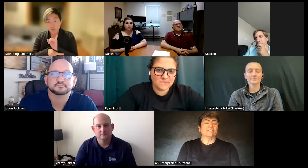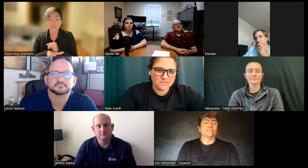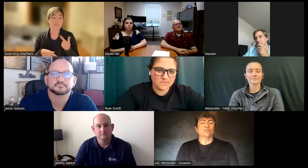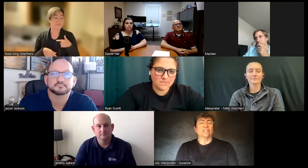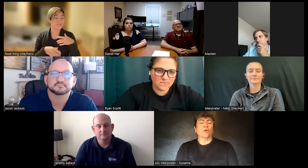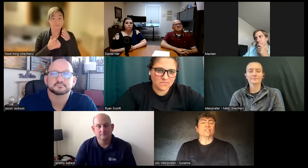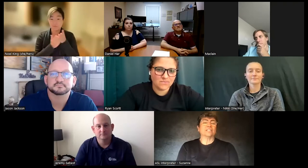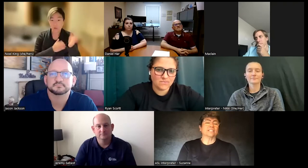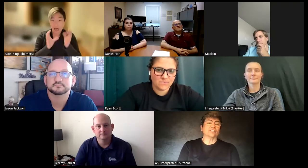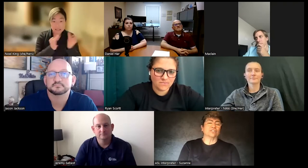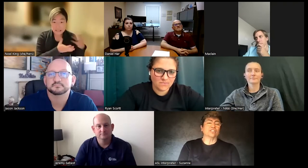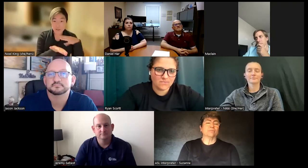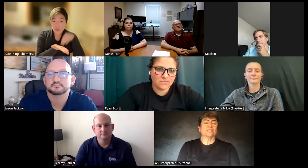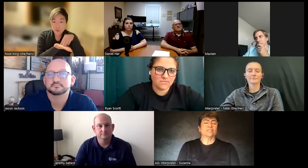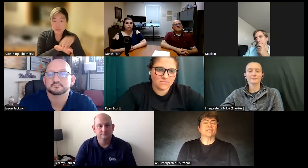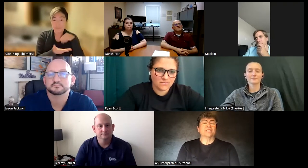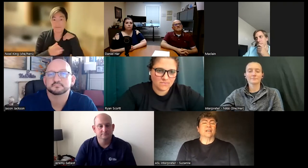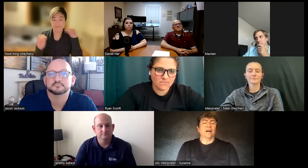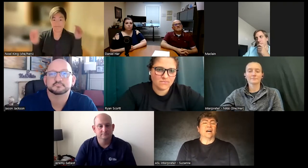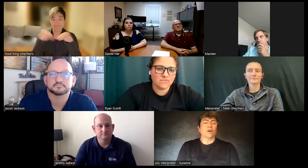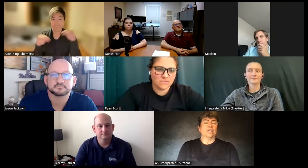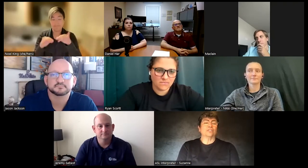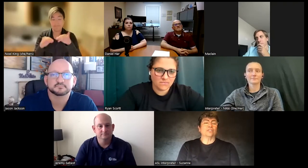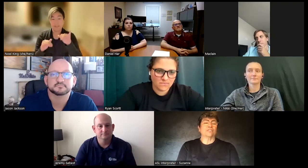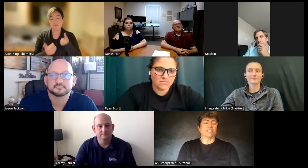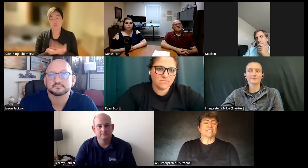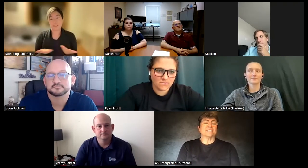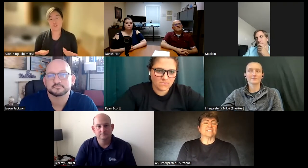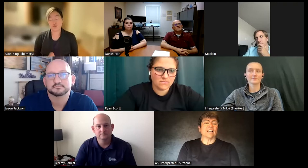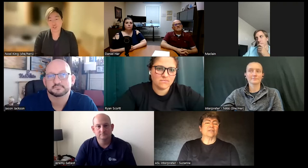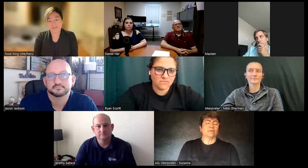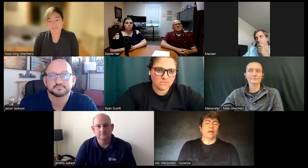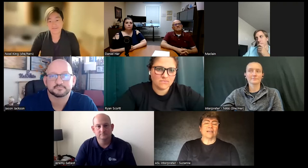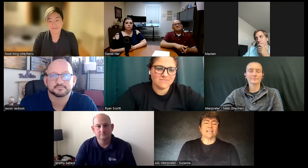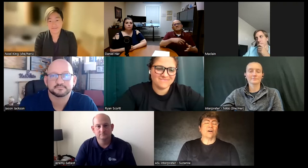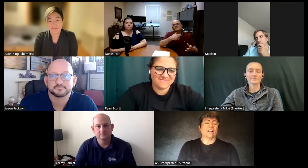choosing courses internships going to different classes and that's how I got